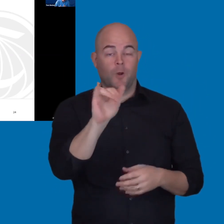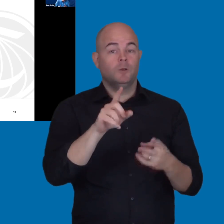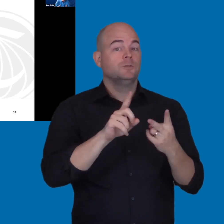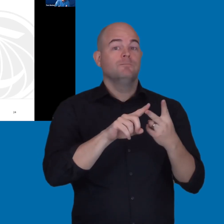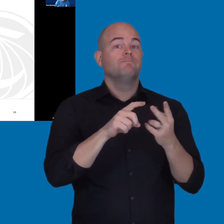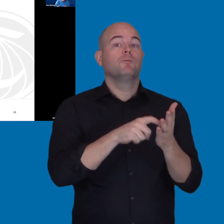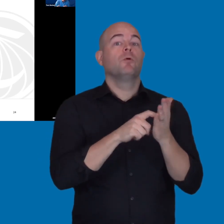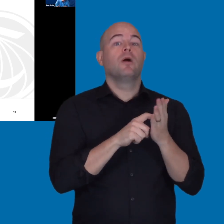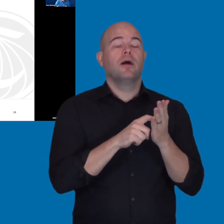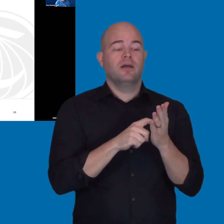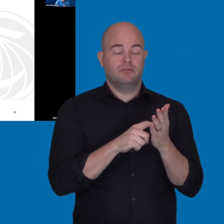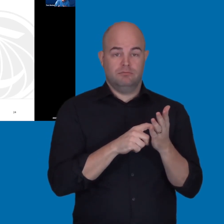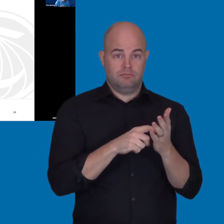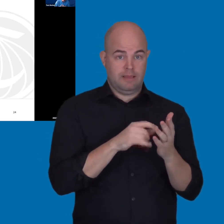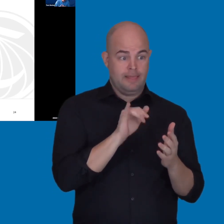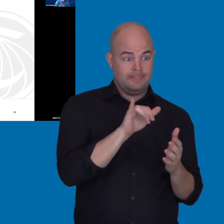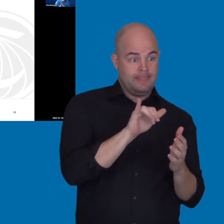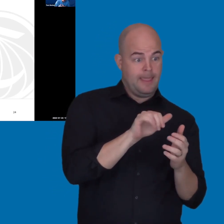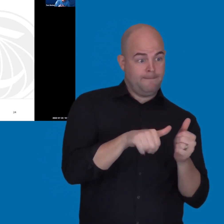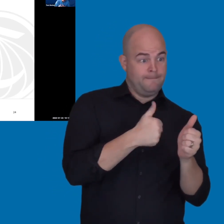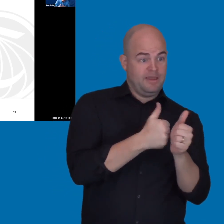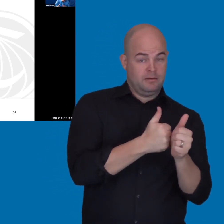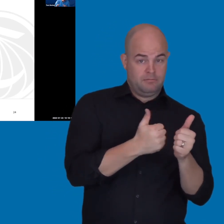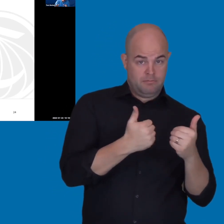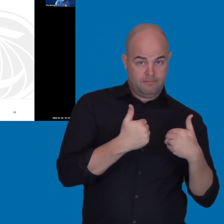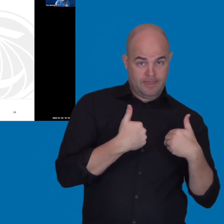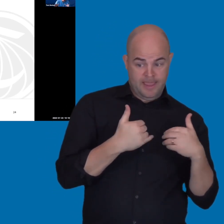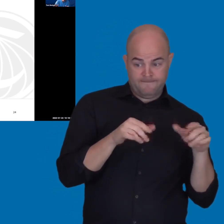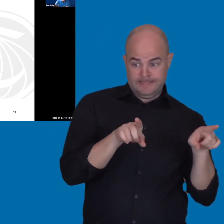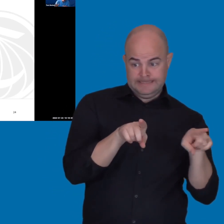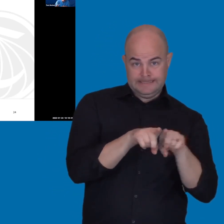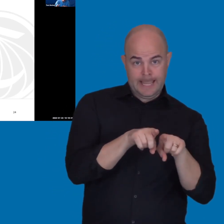does it provide the same benefits, right? So, does your alternate means